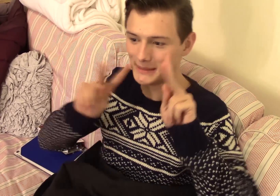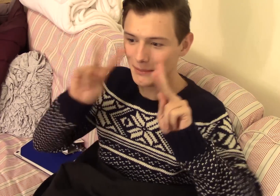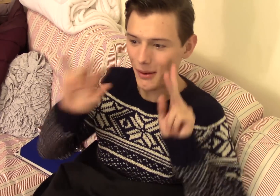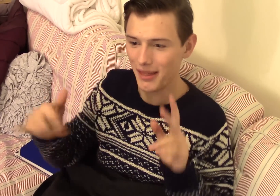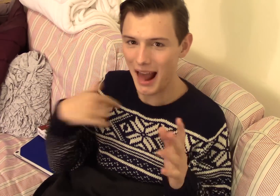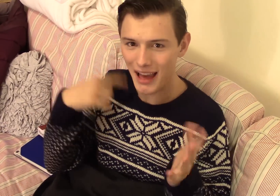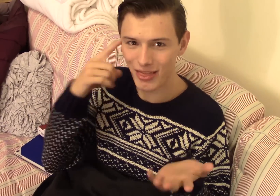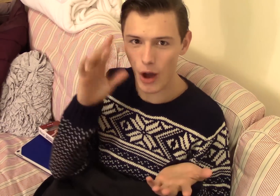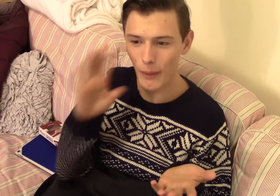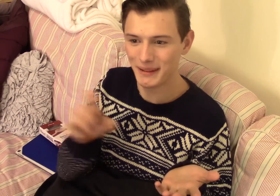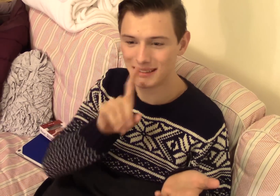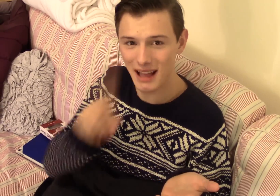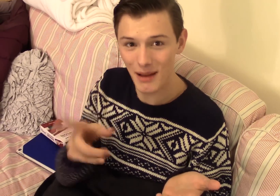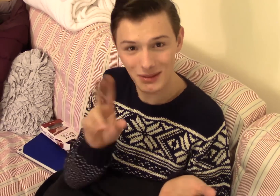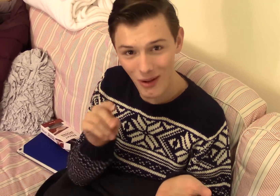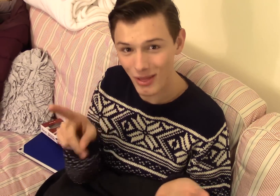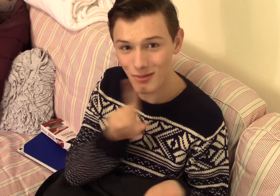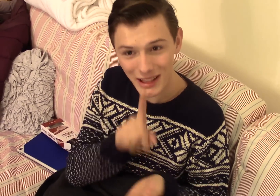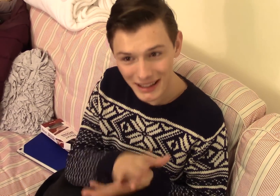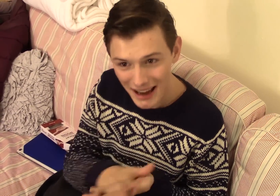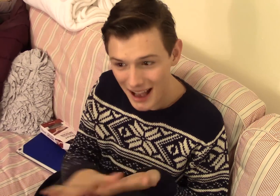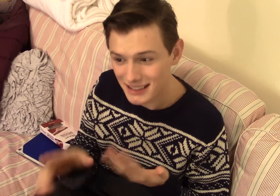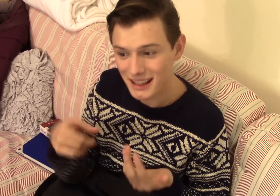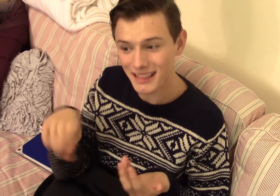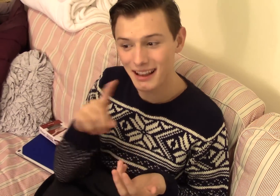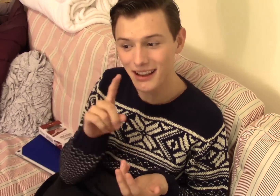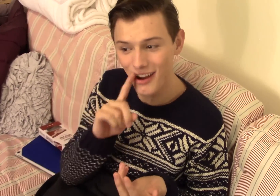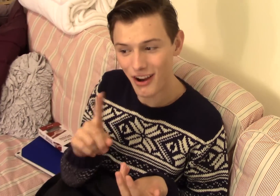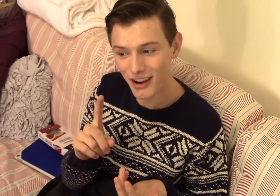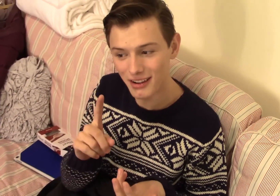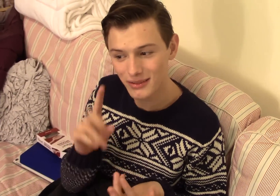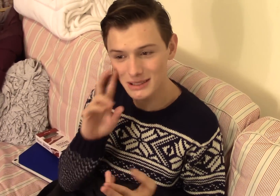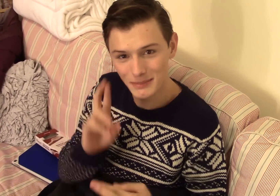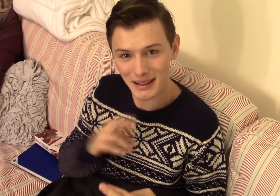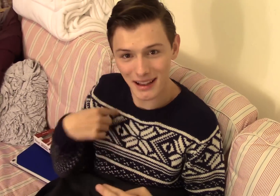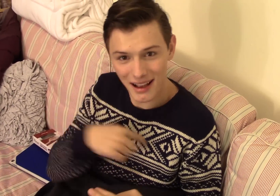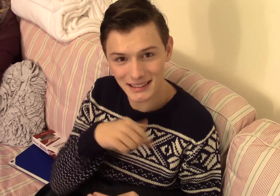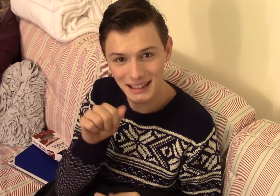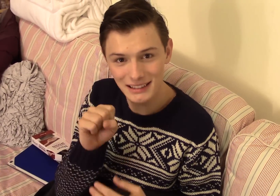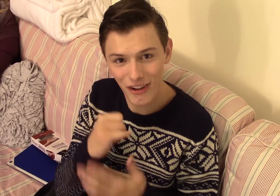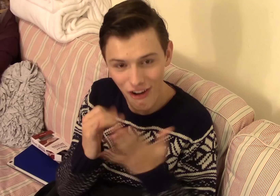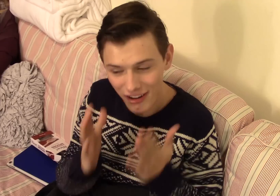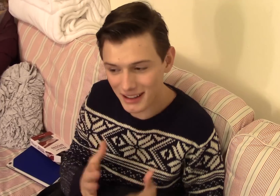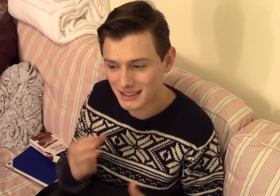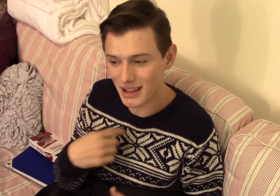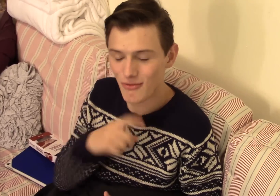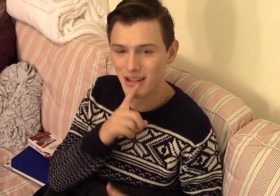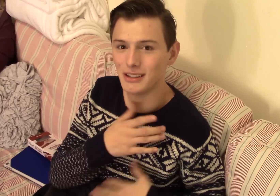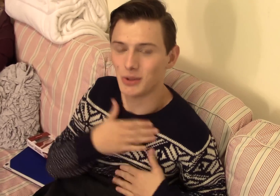All of the famous people that I thought would be snobs they are not they are nice and they're respecting us as artists and I'm